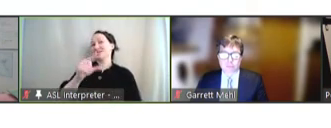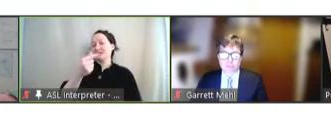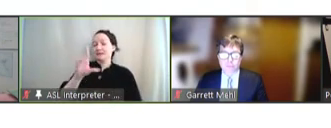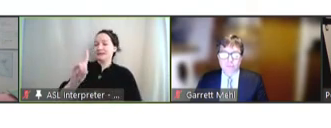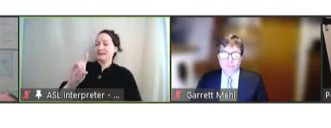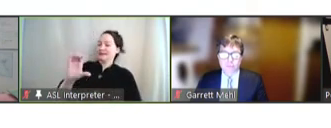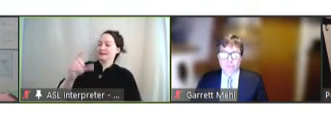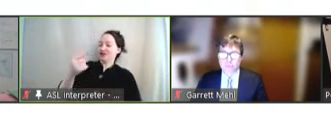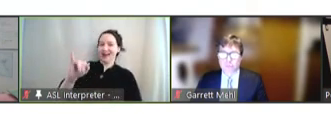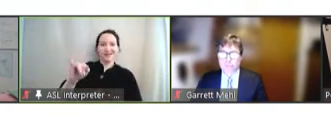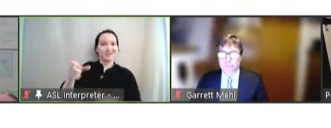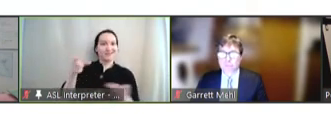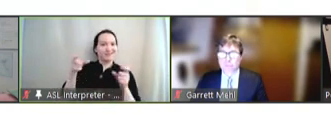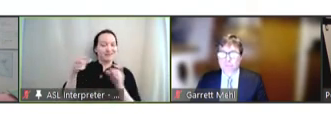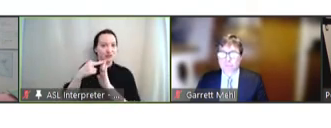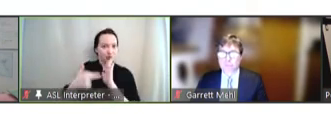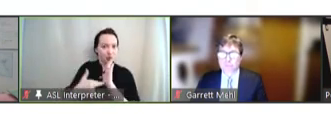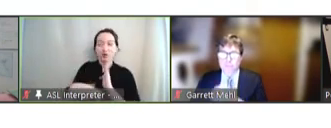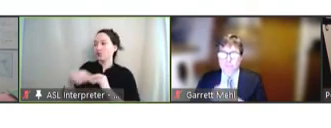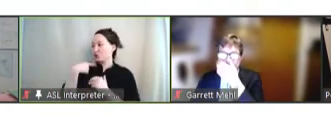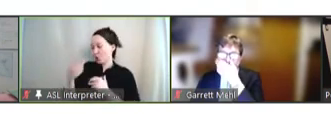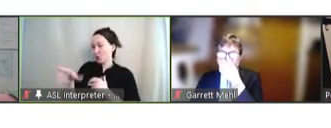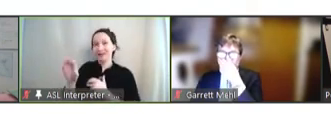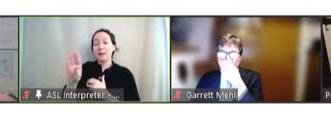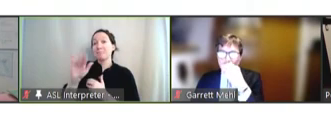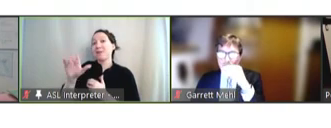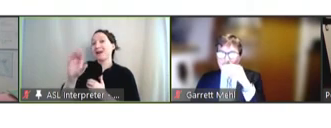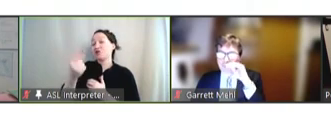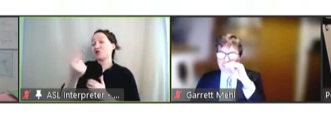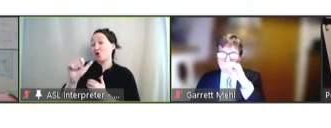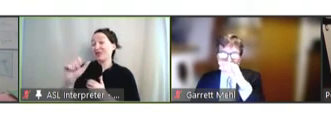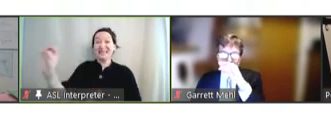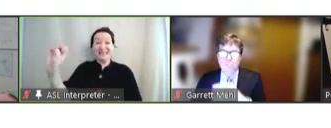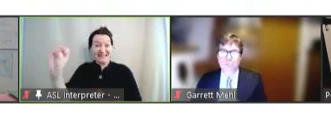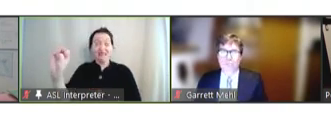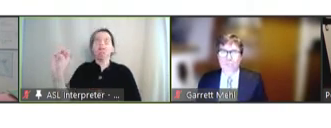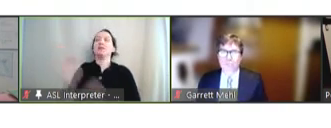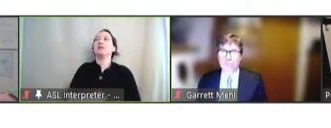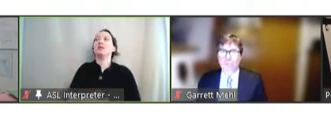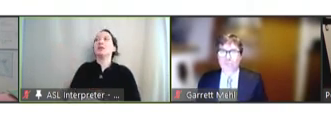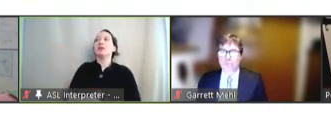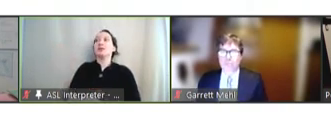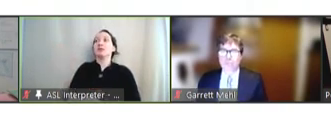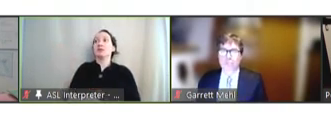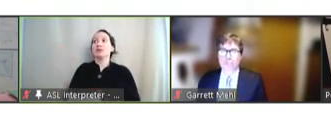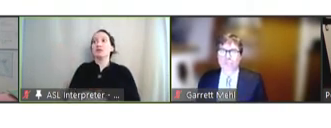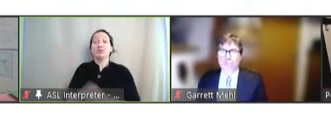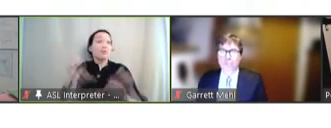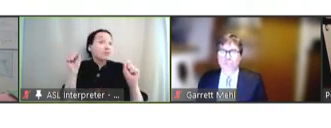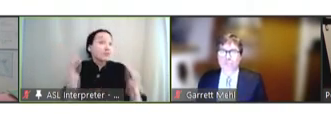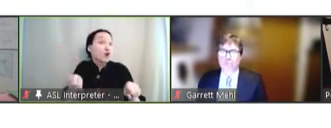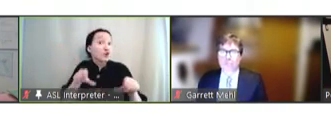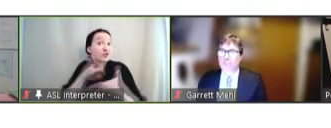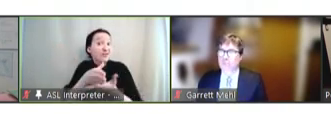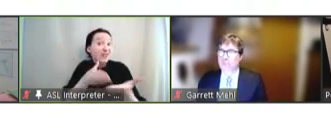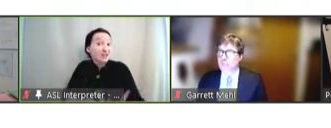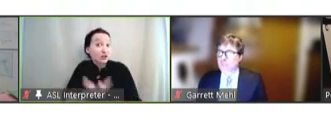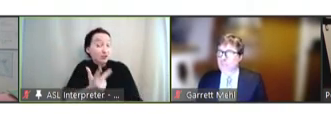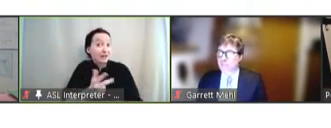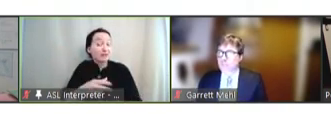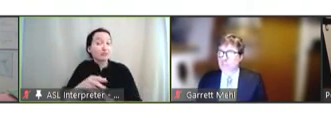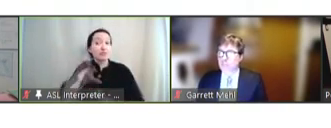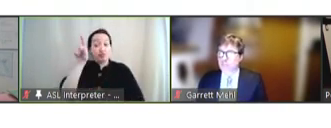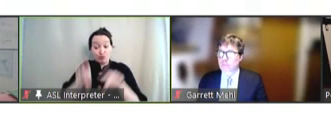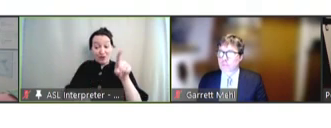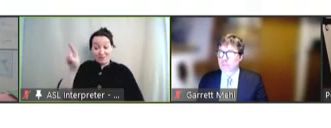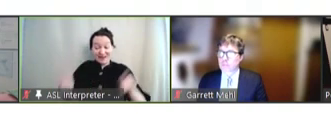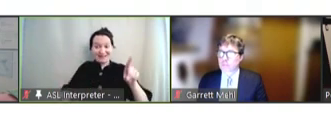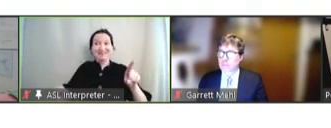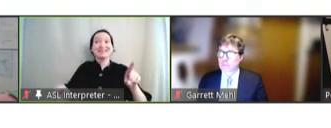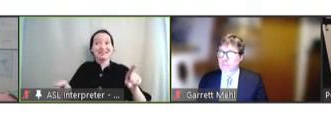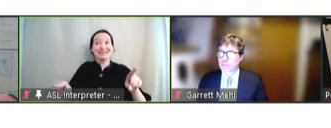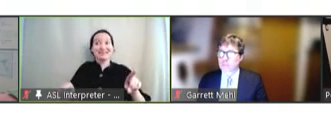told Biological E that the feasibility of doing a Phase 3 randomized placebo-controlled trial